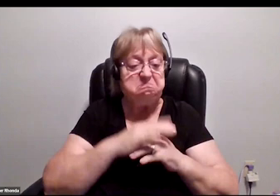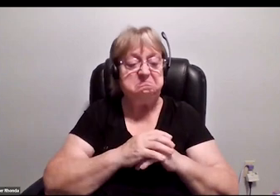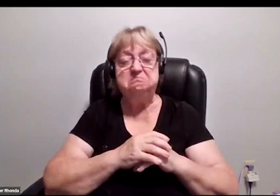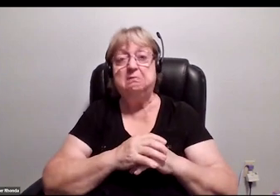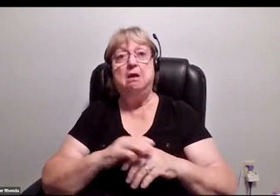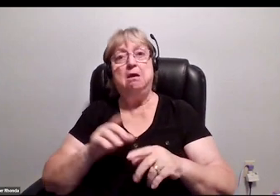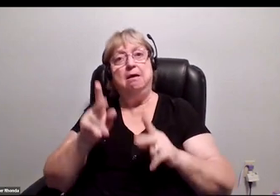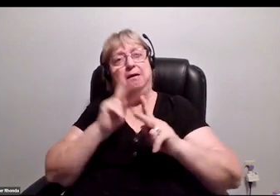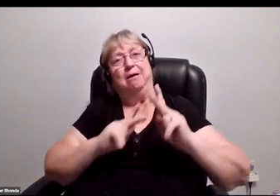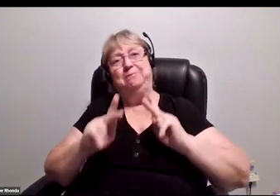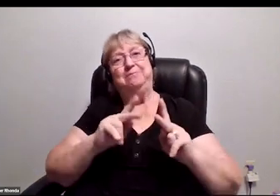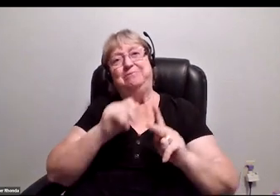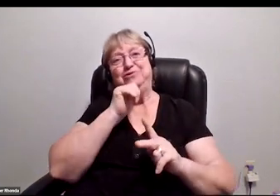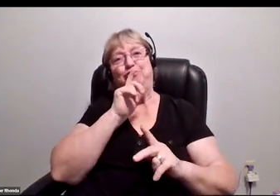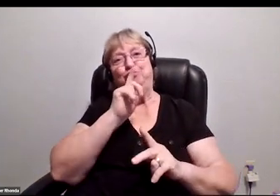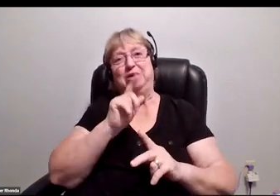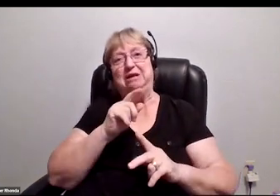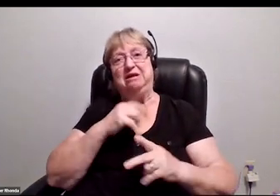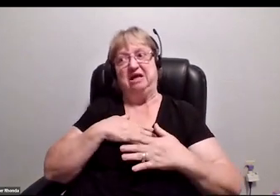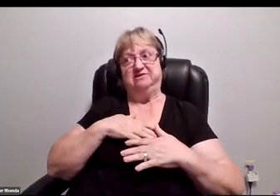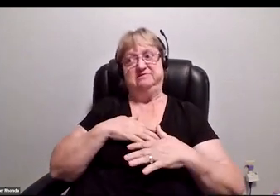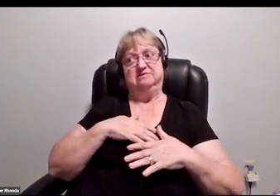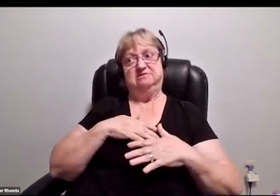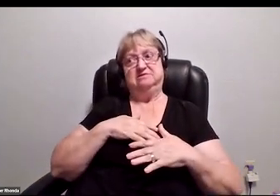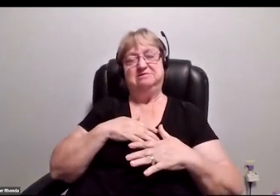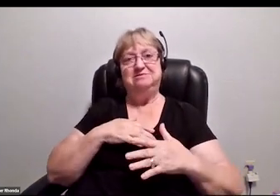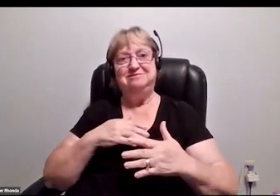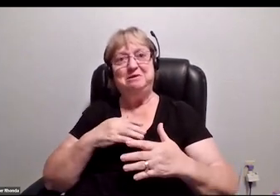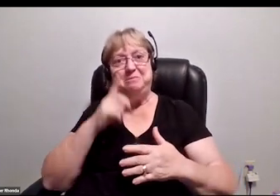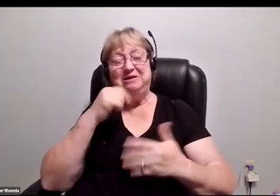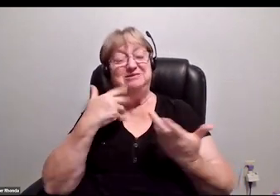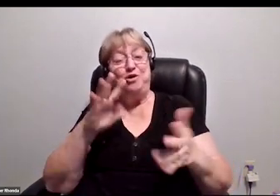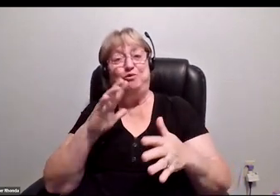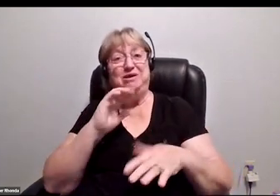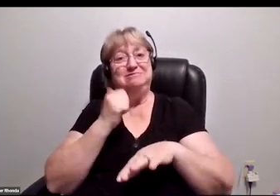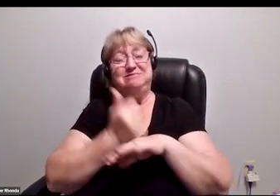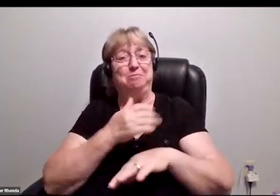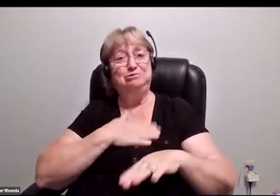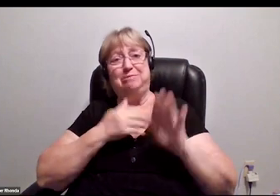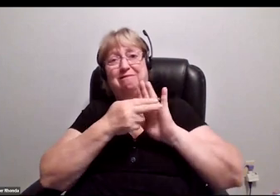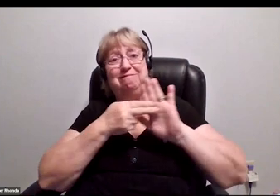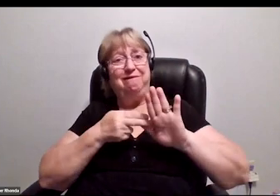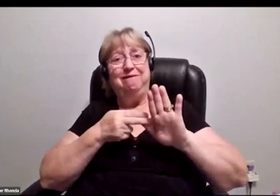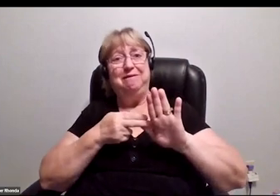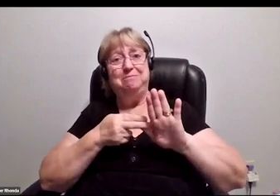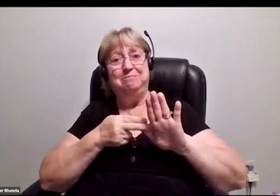Folks weren't actually as weirded out because I had already established myself with a disability.